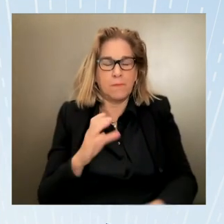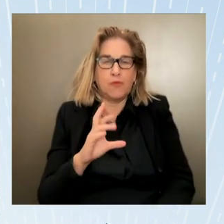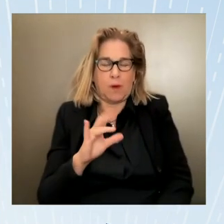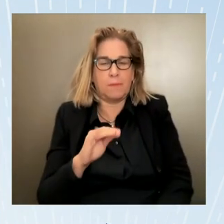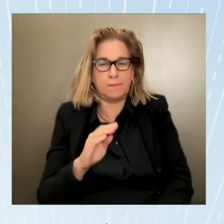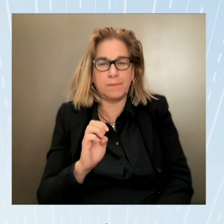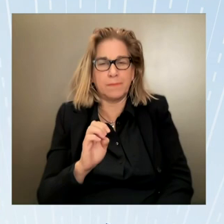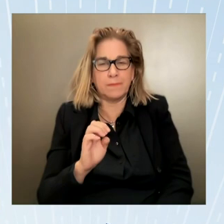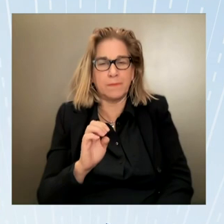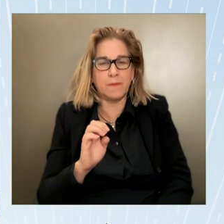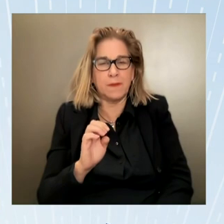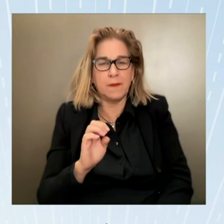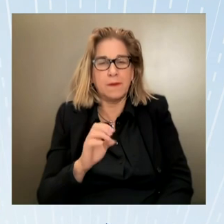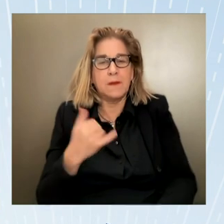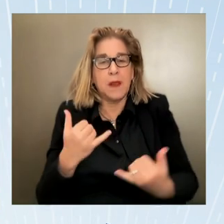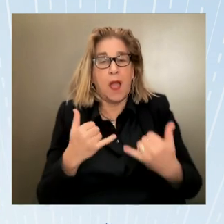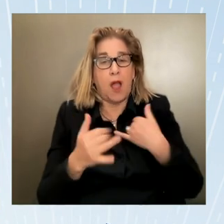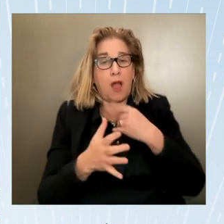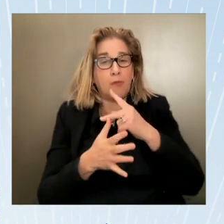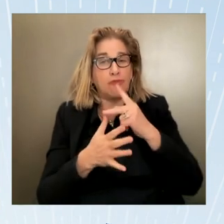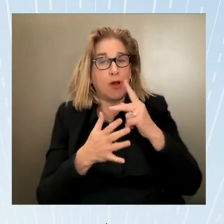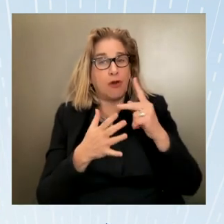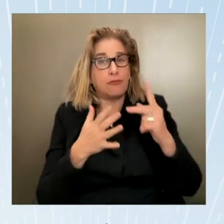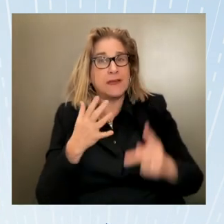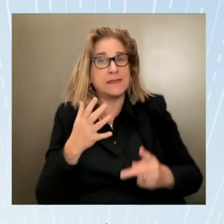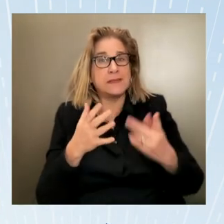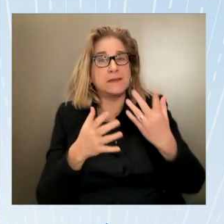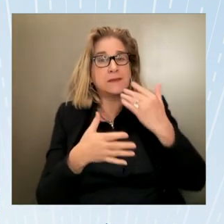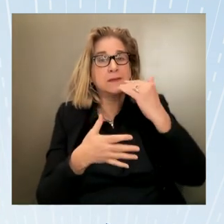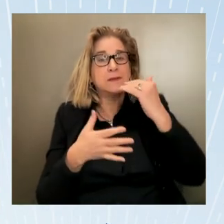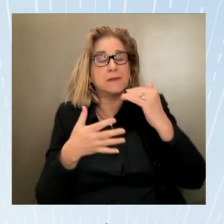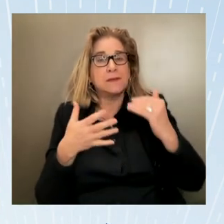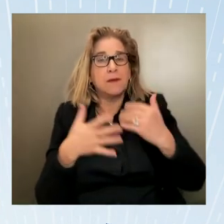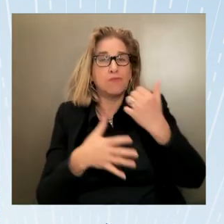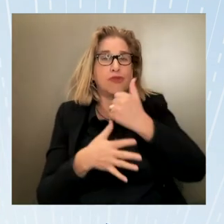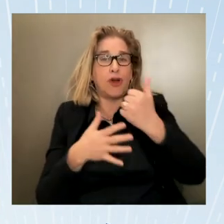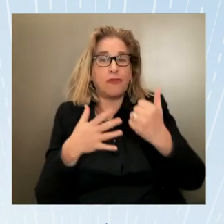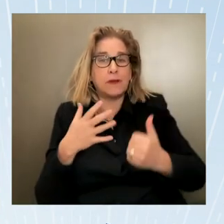um I have one great privilege to start and that's recognizing recipients of the 2022